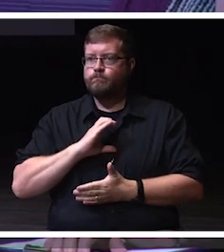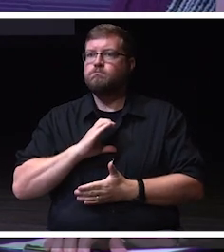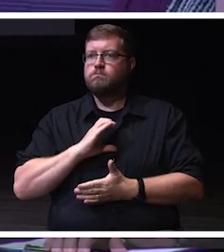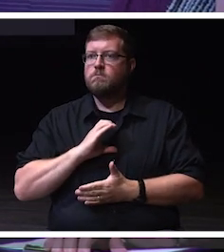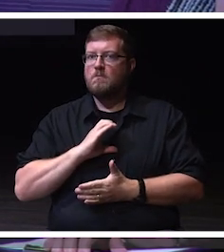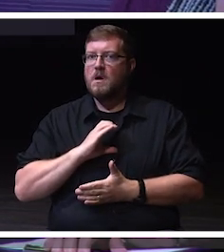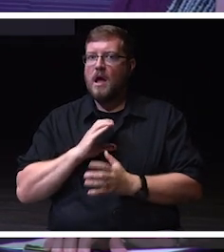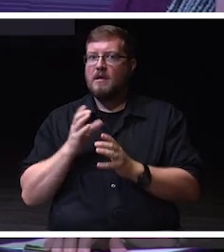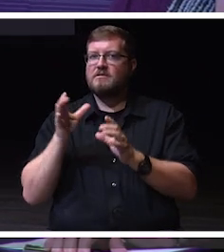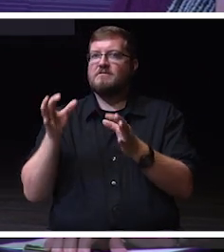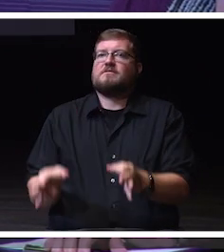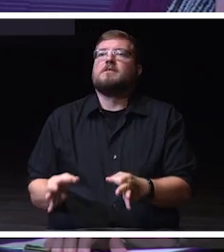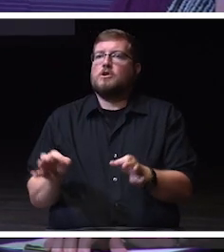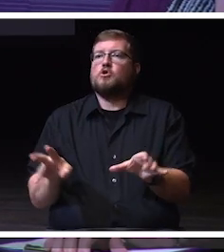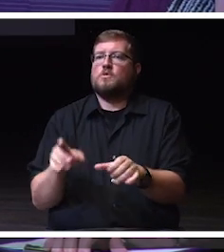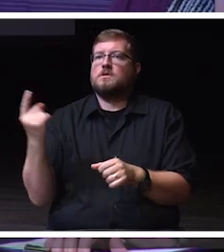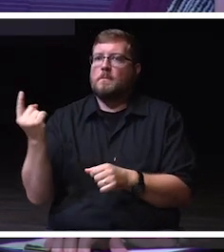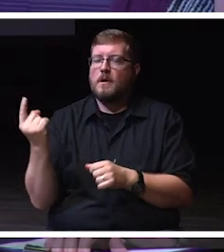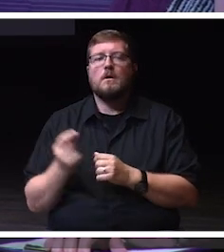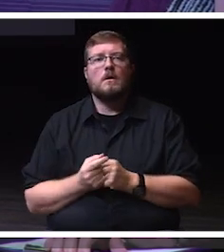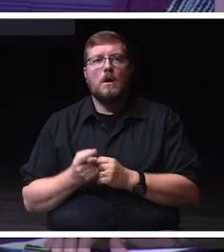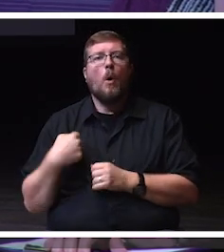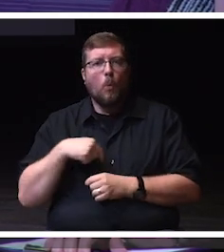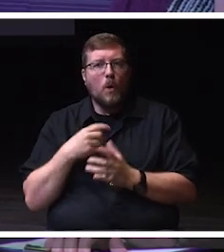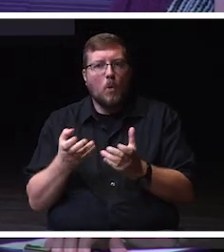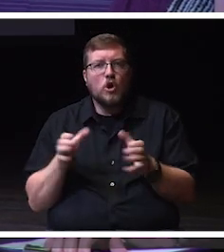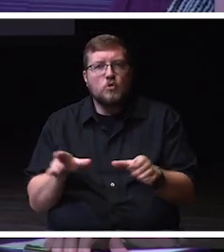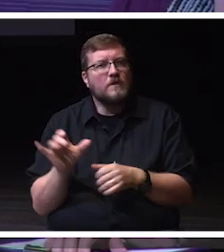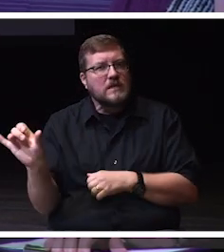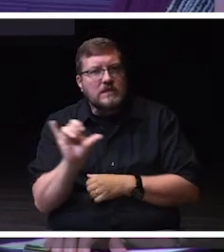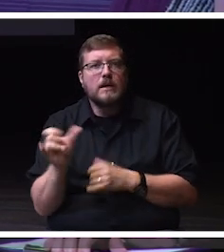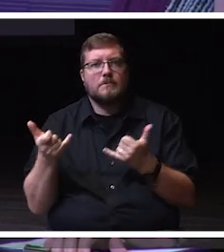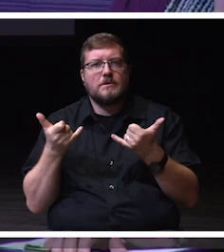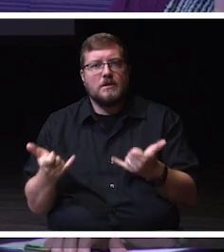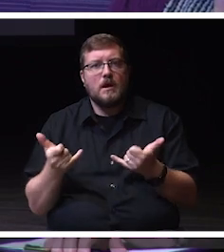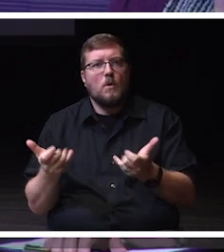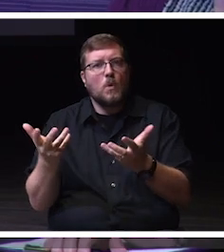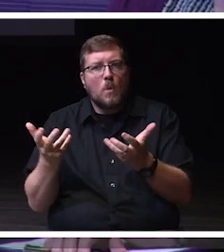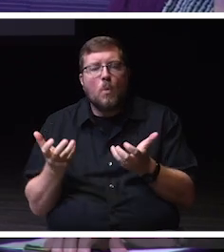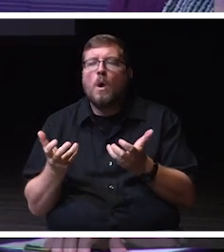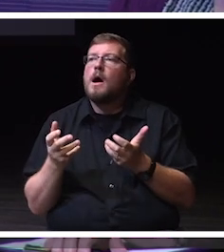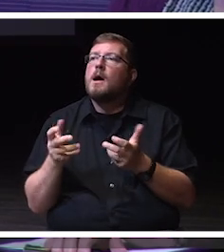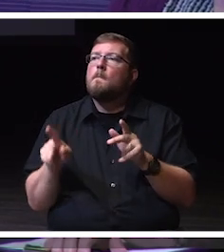And we want to be the same in college today. We want people who maybe 25, 50 years ago